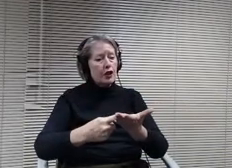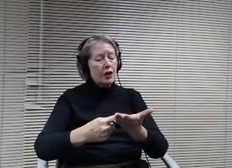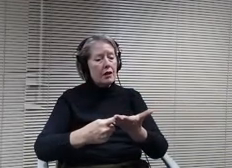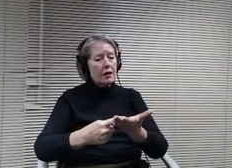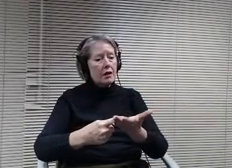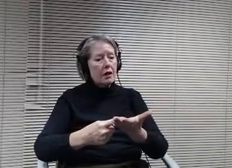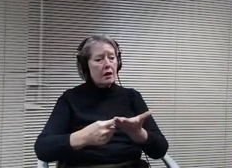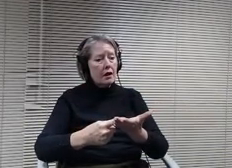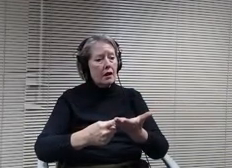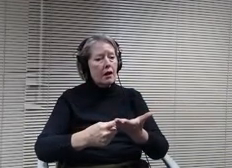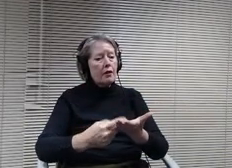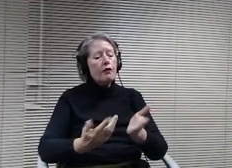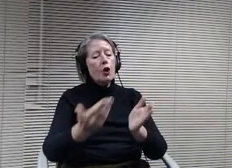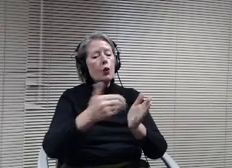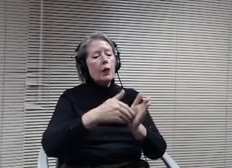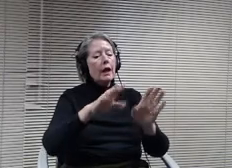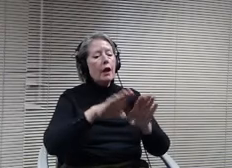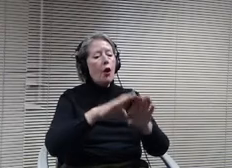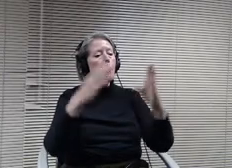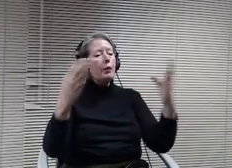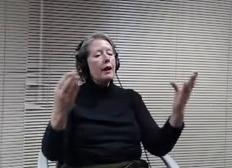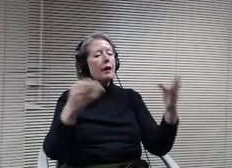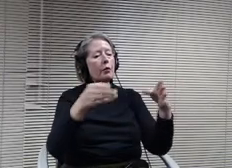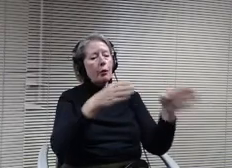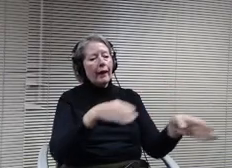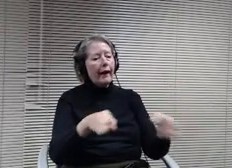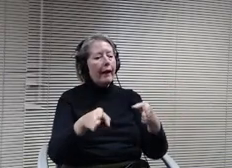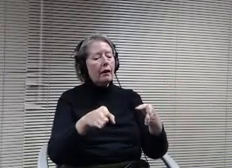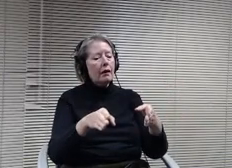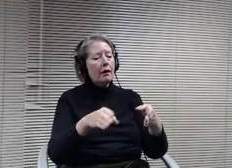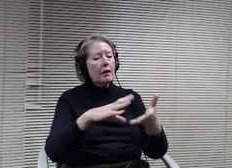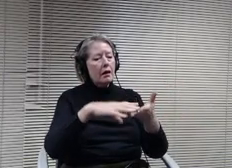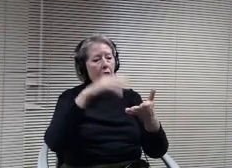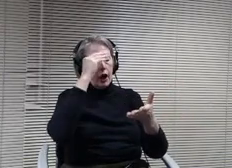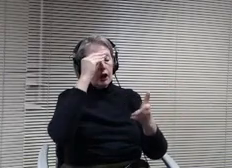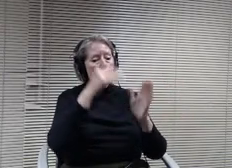learning model we have given you the authority to